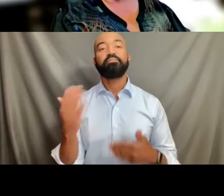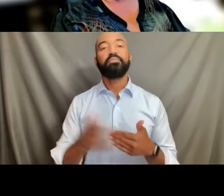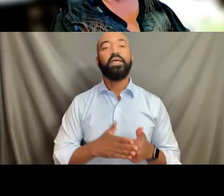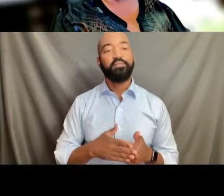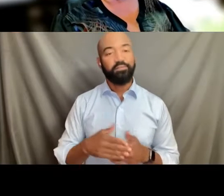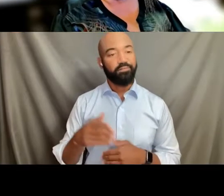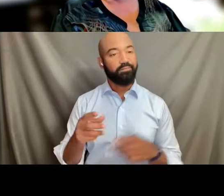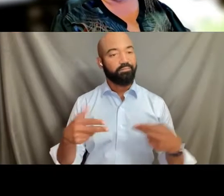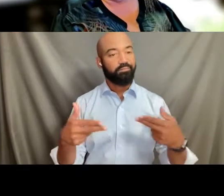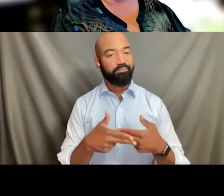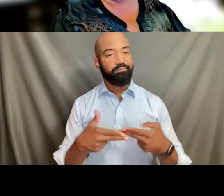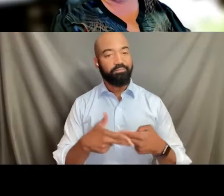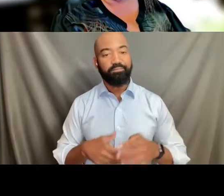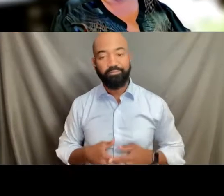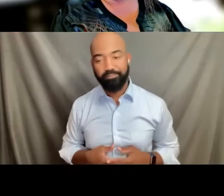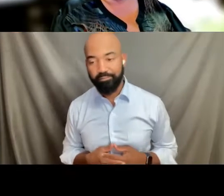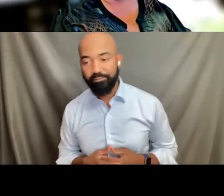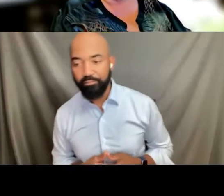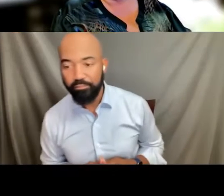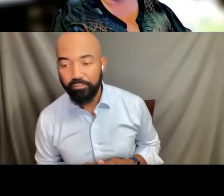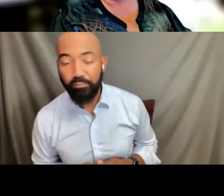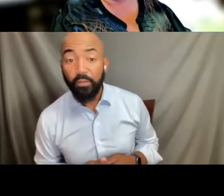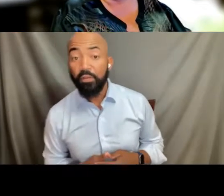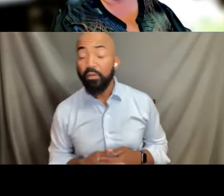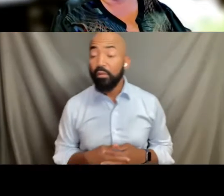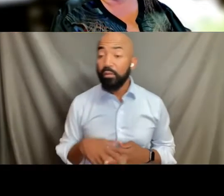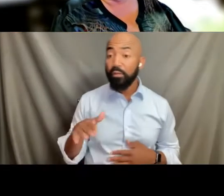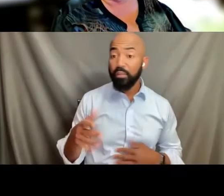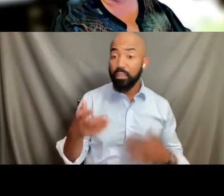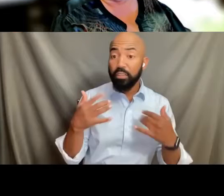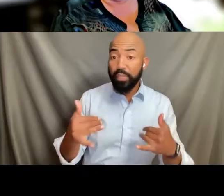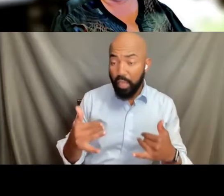Next, we'd like to ask if there's anyone in the room